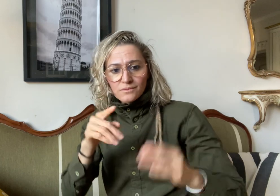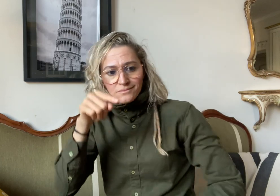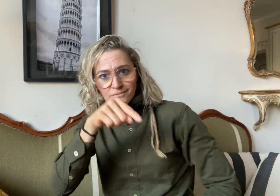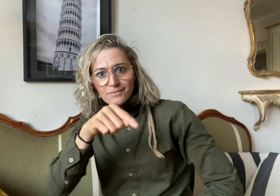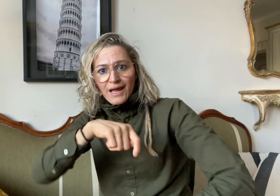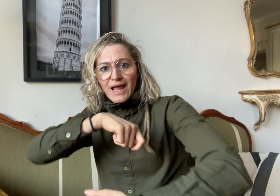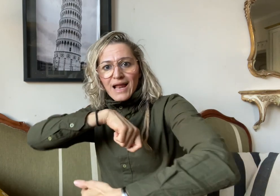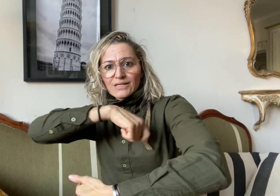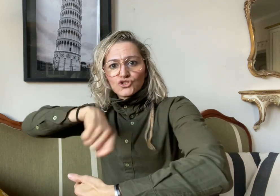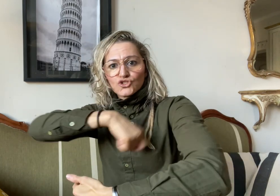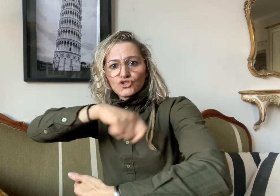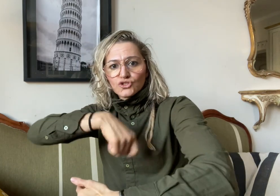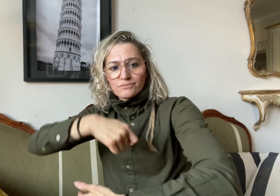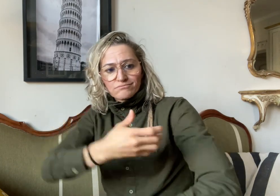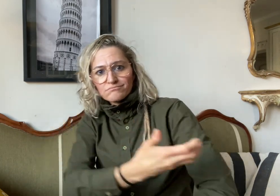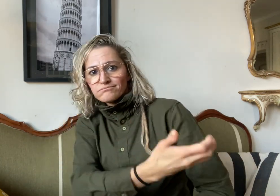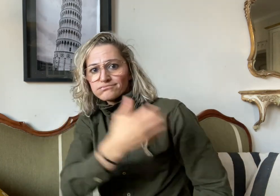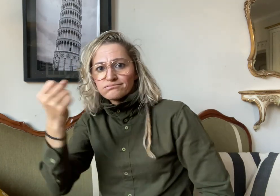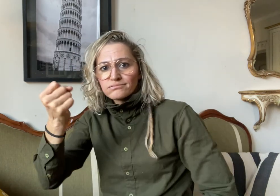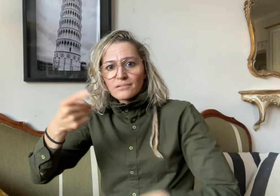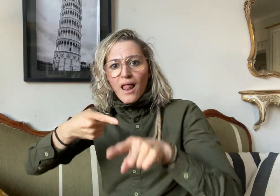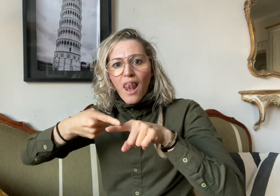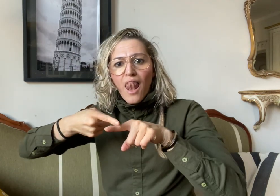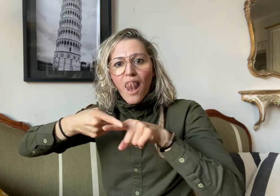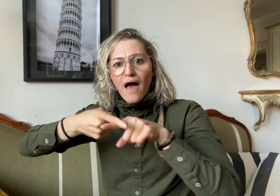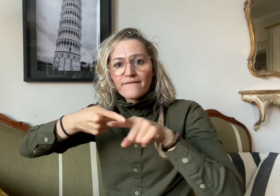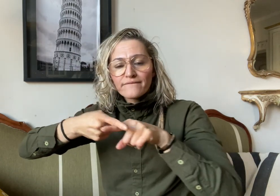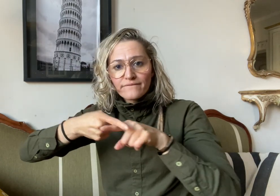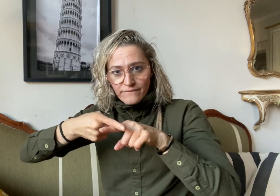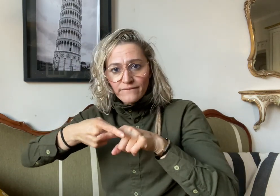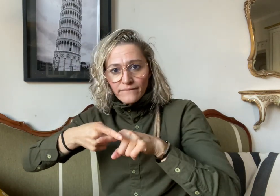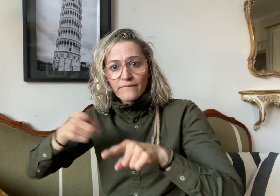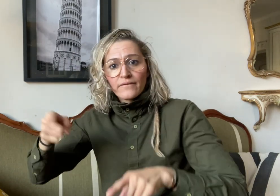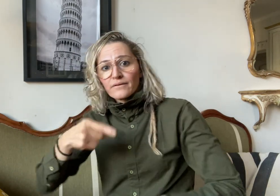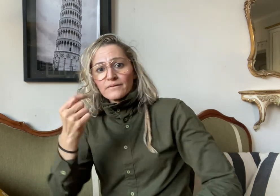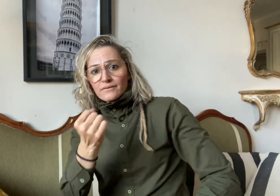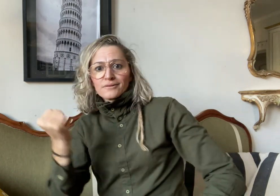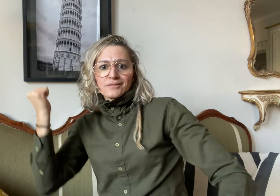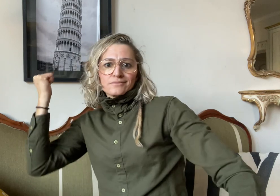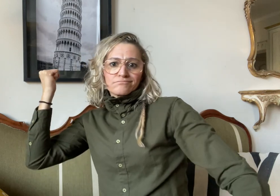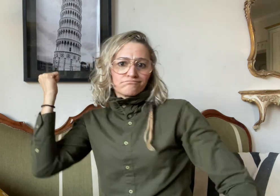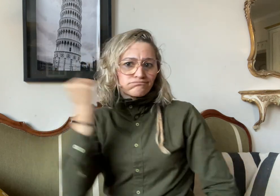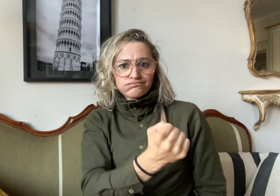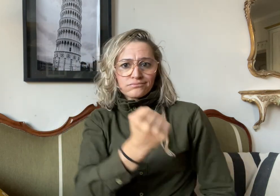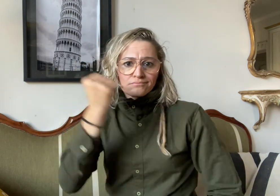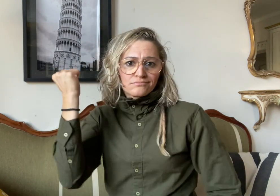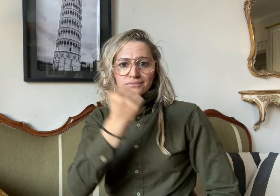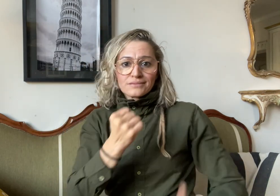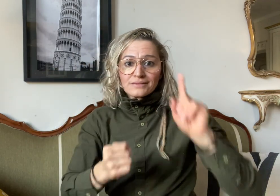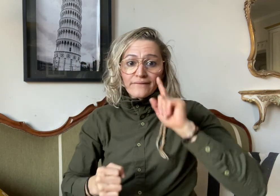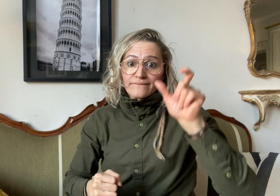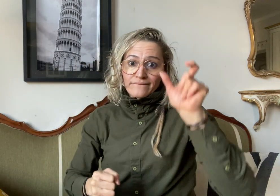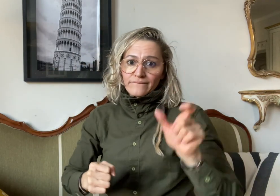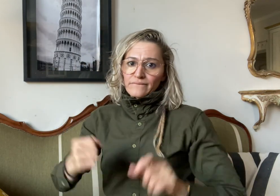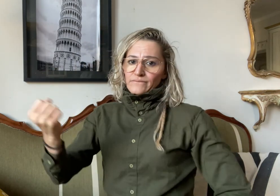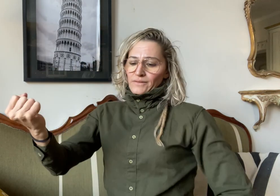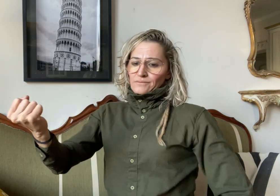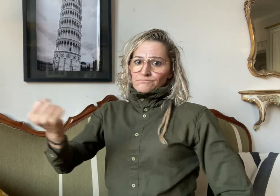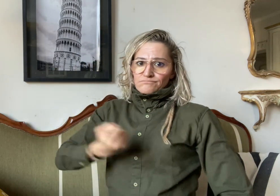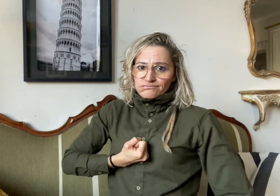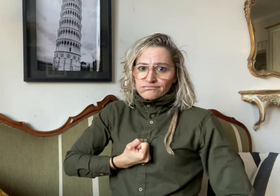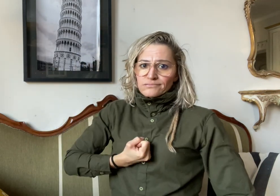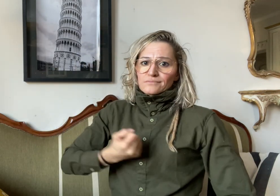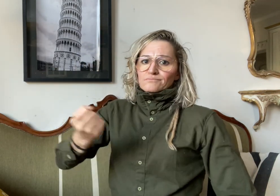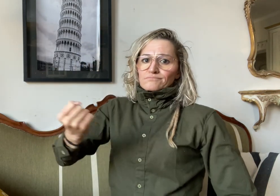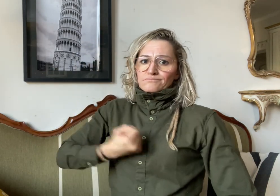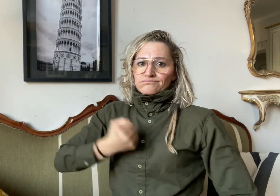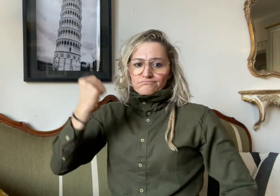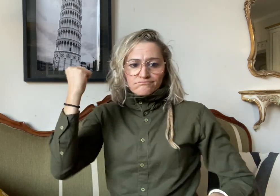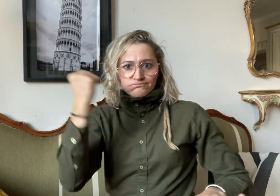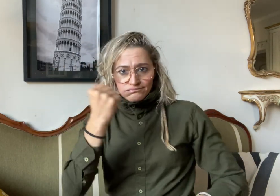kitchen. He then stabbed the Deaf person in the chest with a cutlery